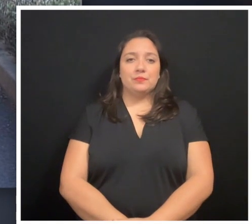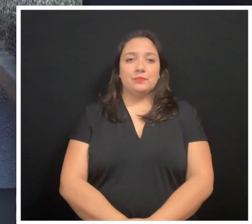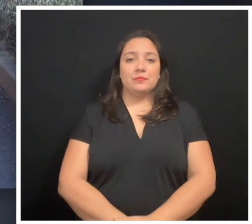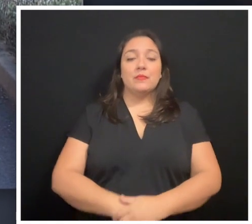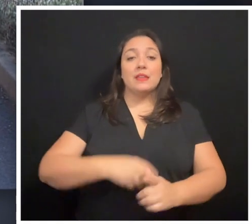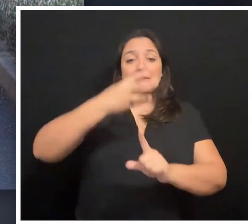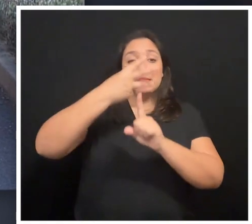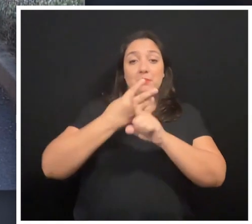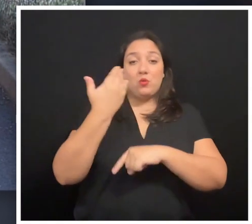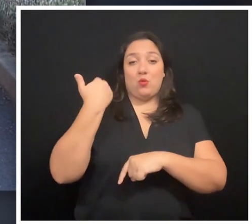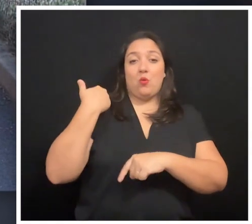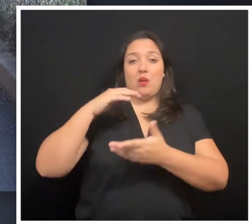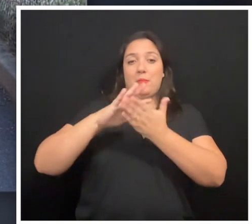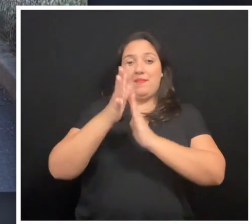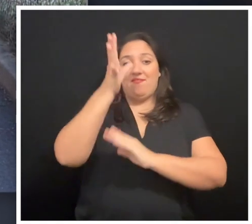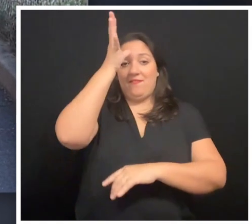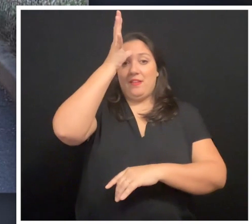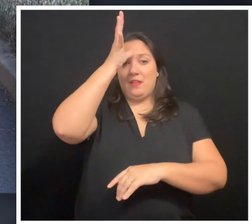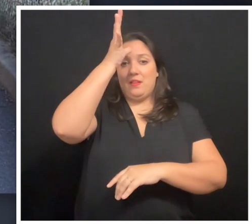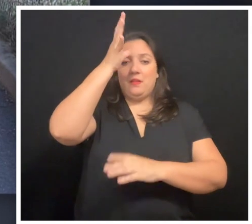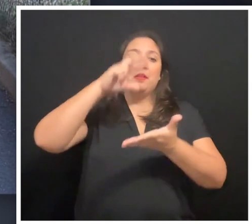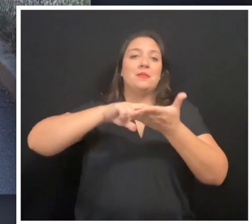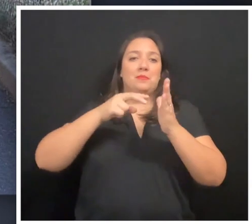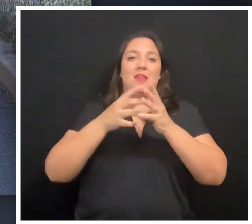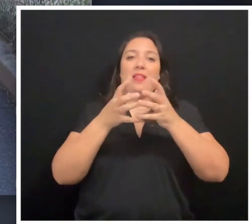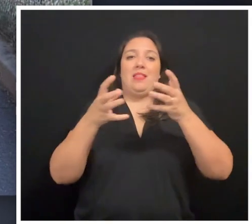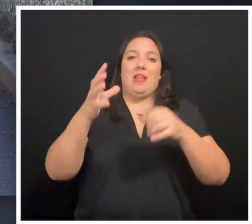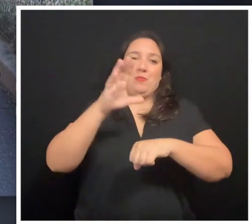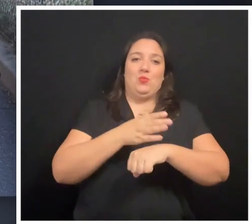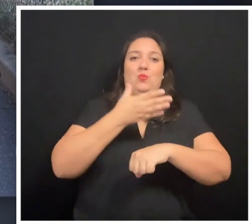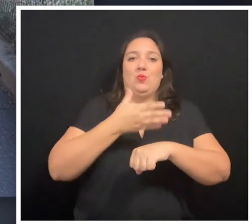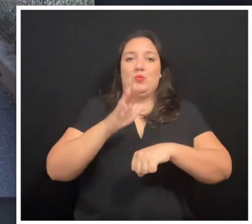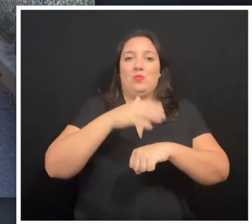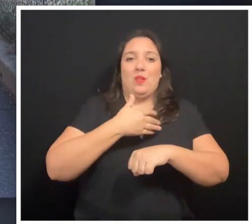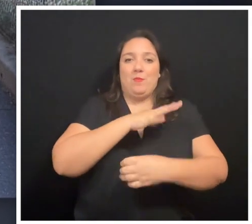Six months ago I became a father, so a lot of the music that I'm playing